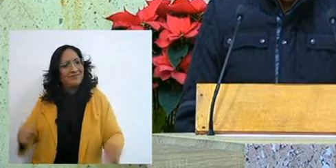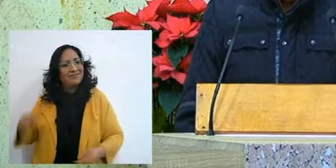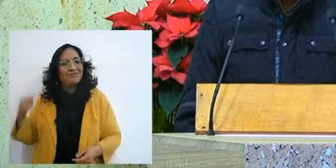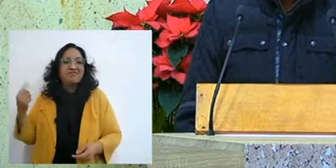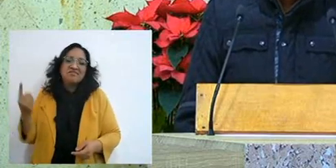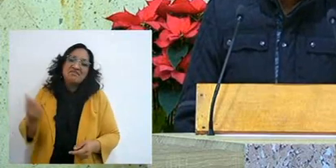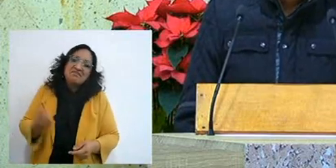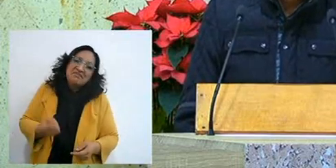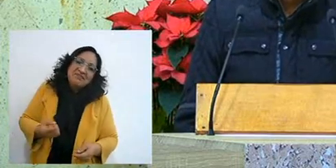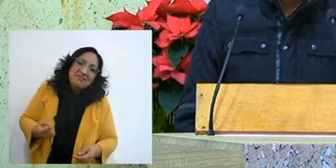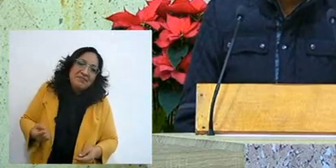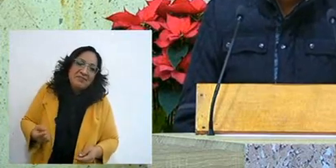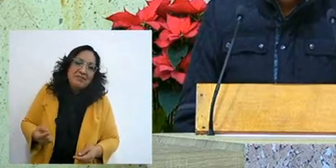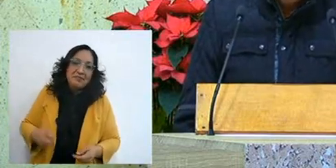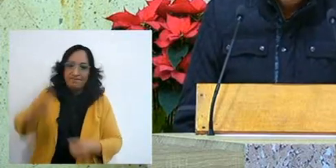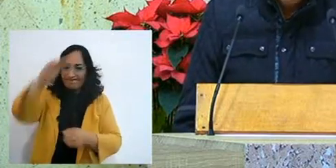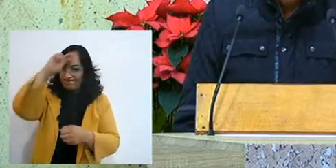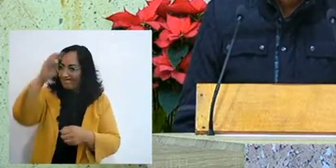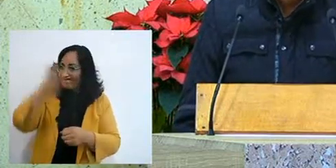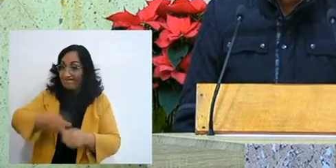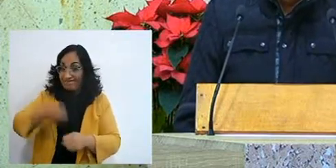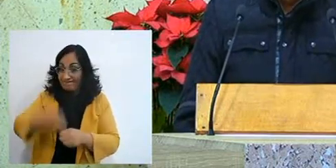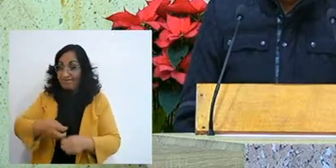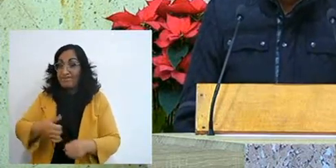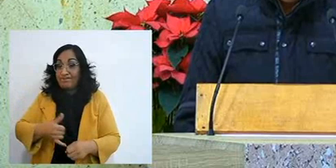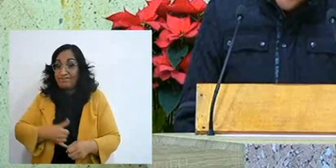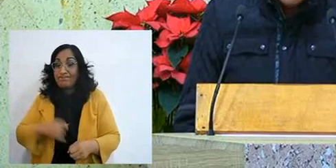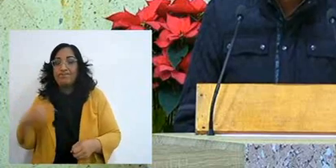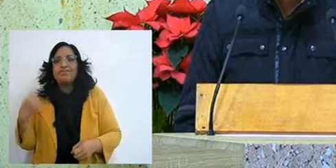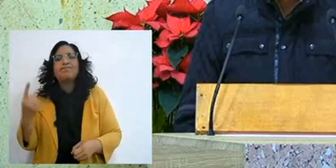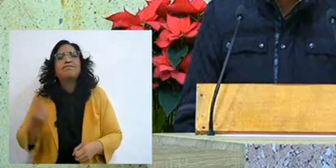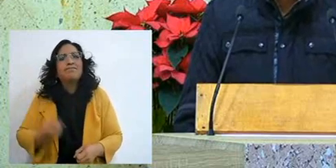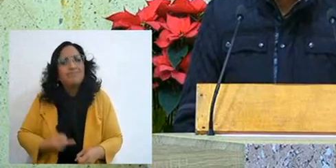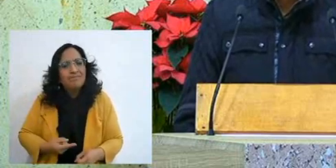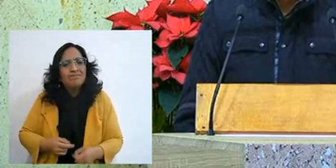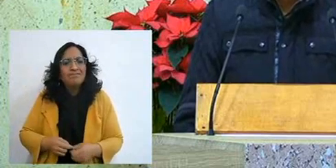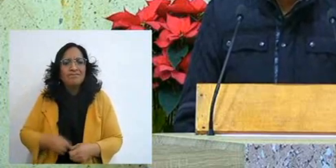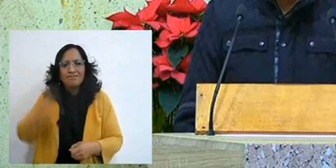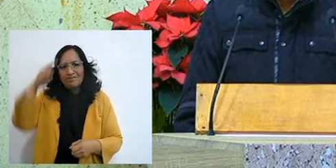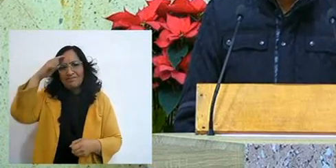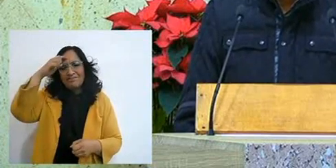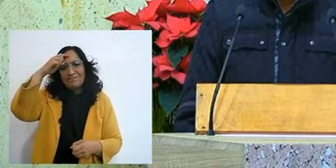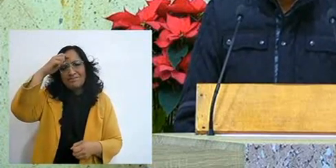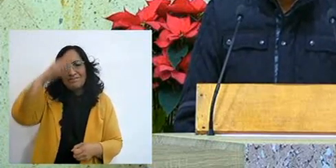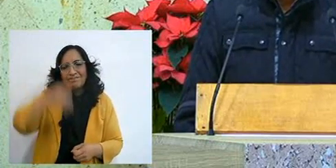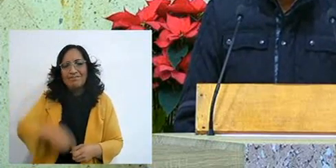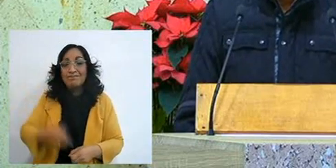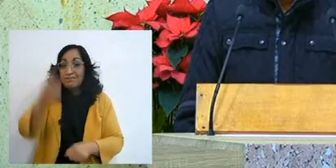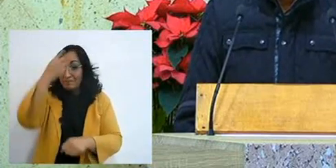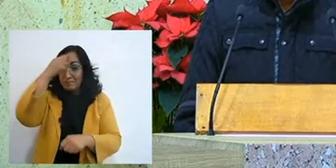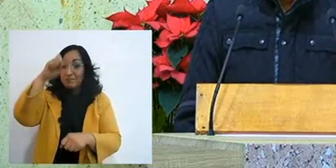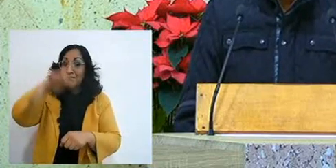and sometimes how foolish one is and how hard one is, to believe him,